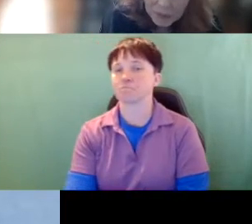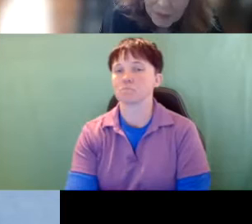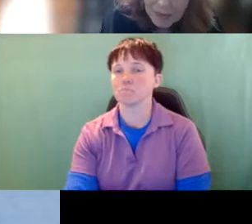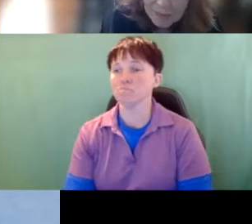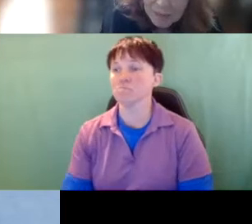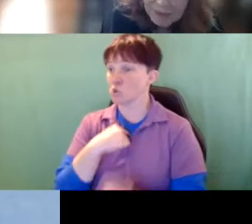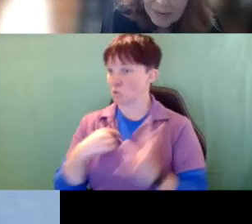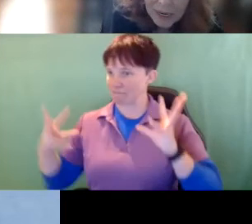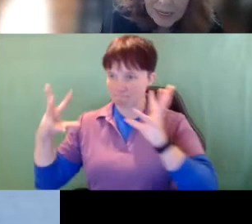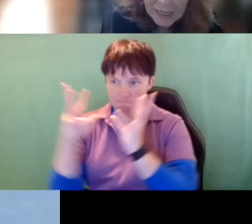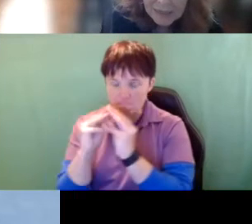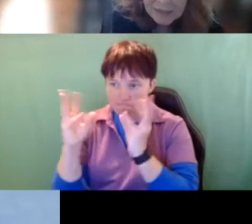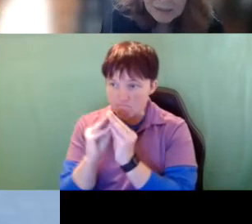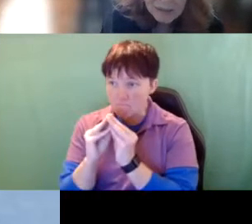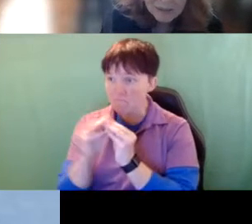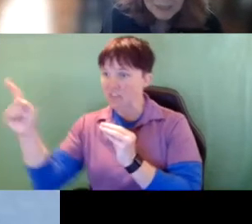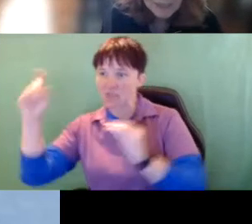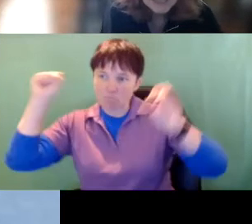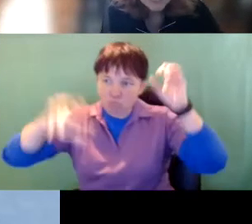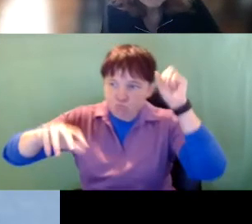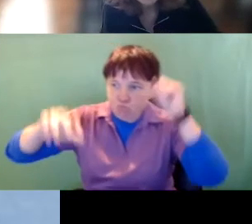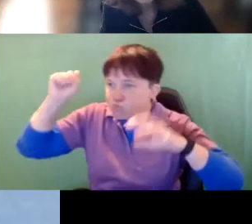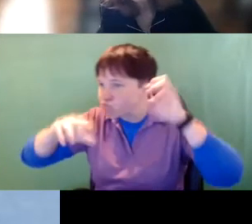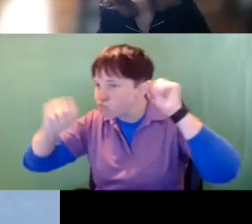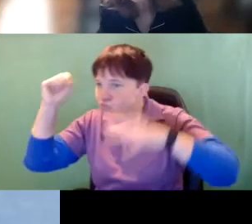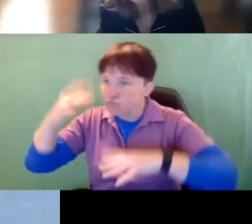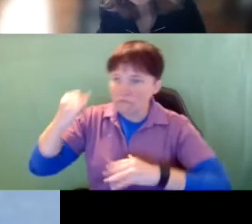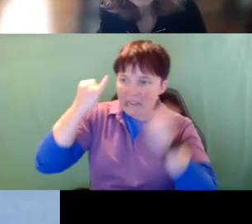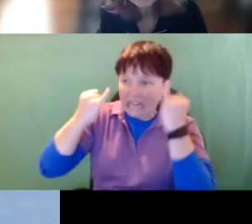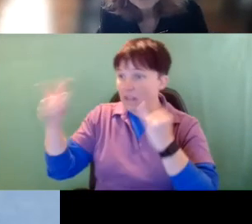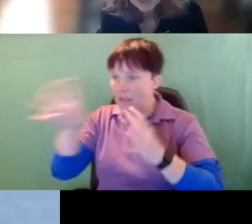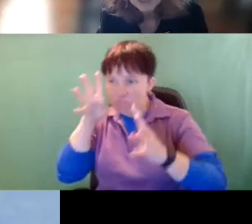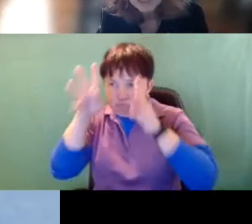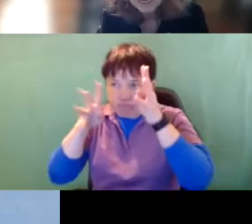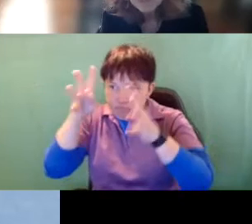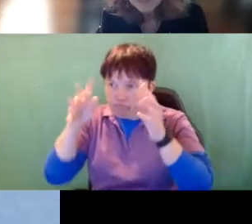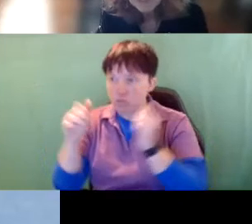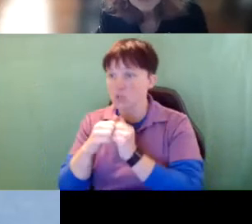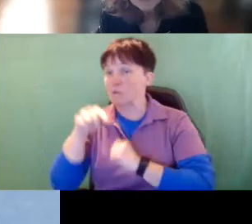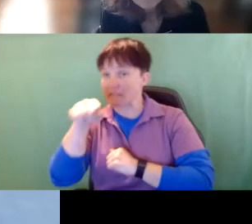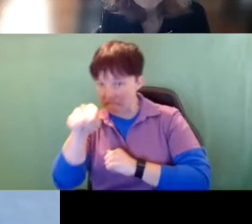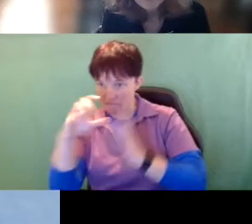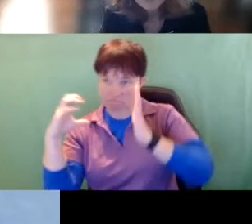with them they write in on this they helped come up with this mission statement